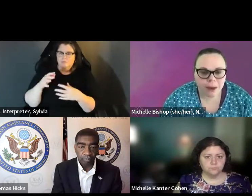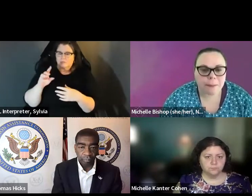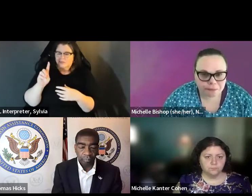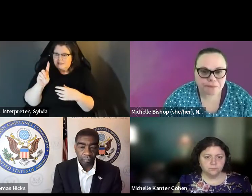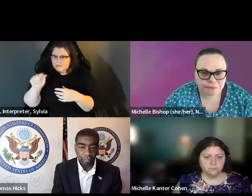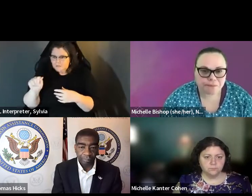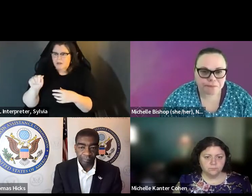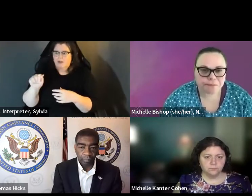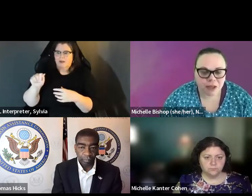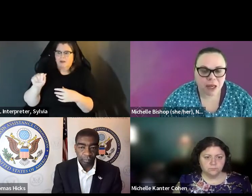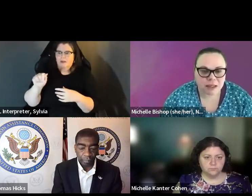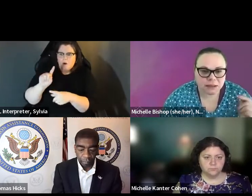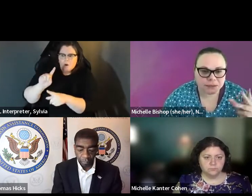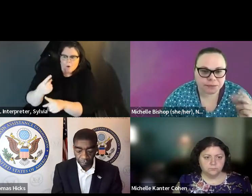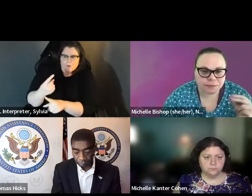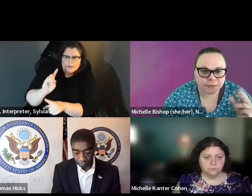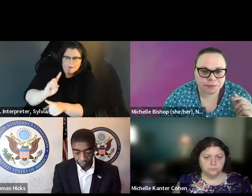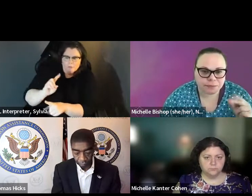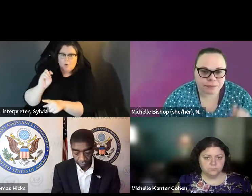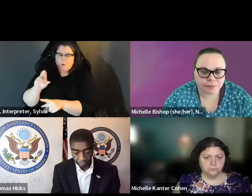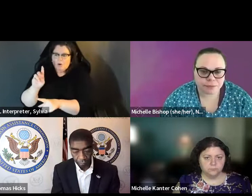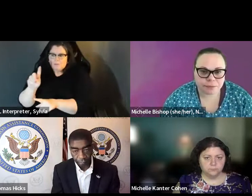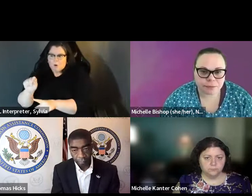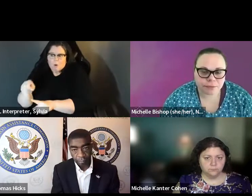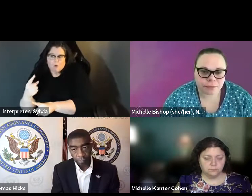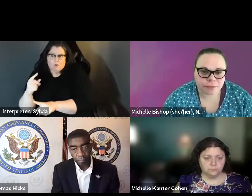As well, because both Republicans and Democrats everyone across the political spectrum has interest in turning out people with disabilities.